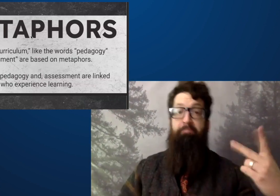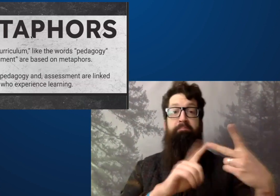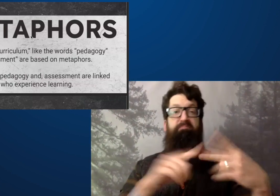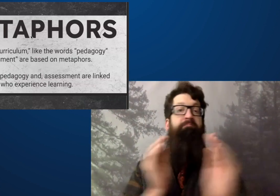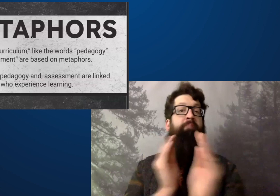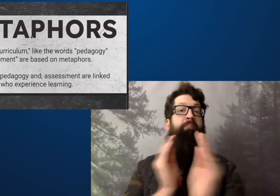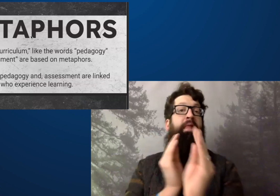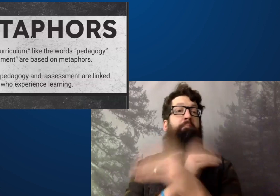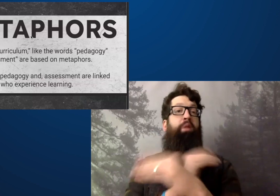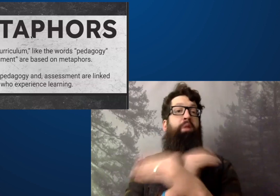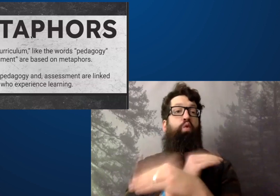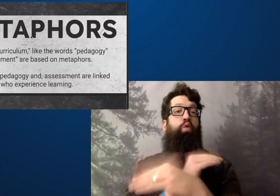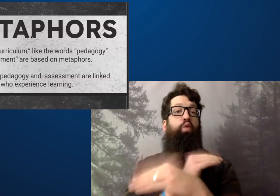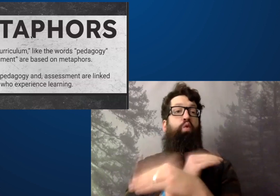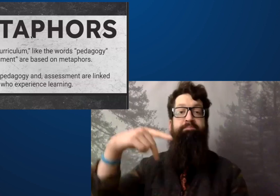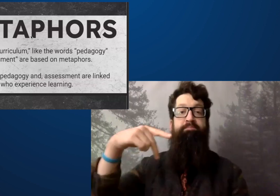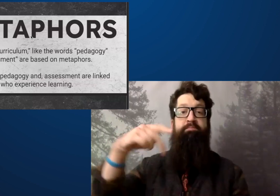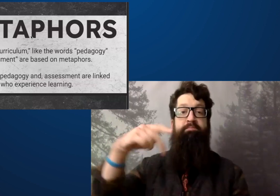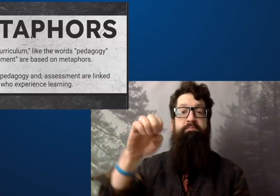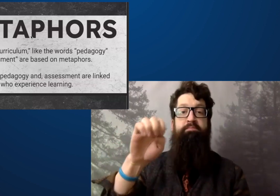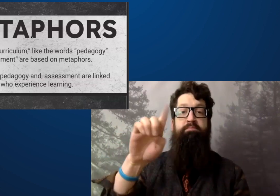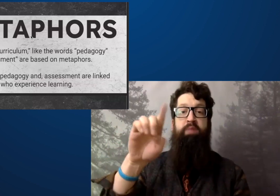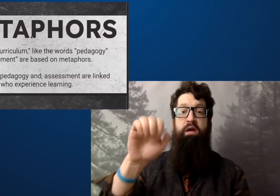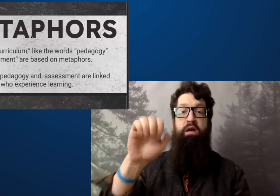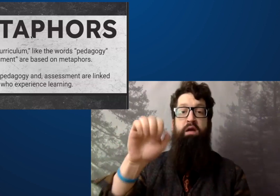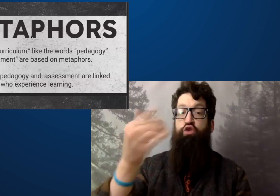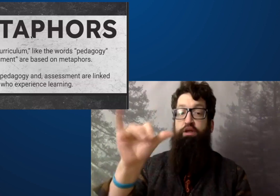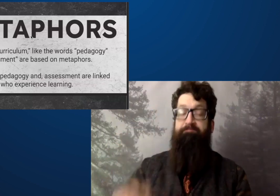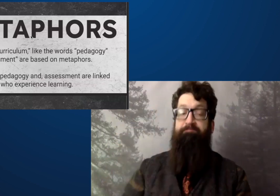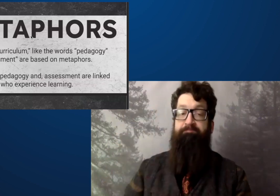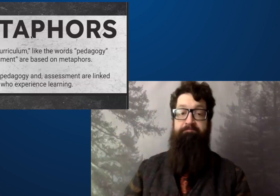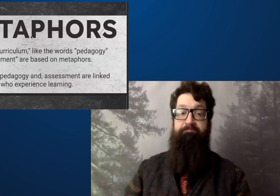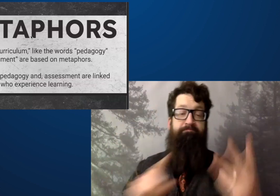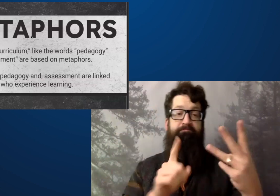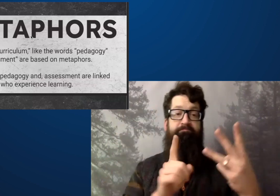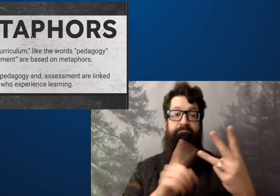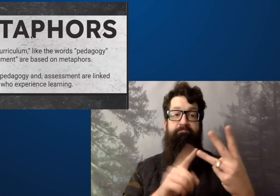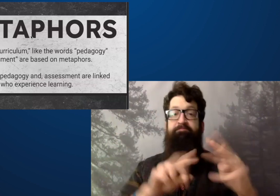Curriculum, pedagogy.